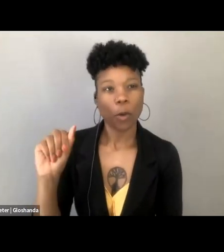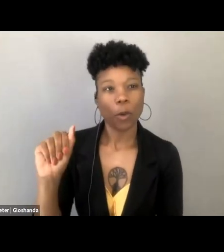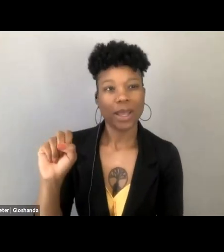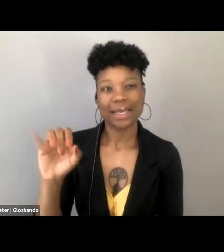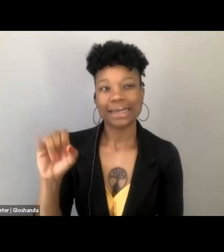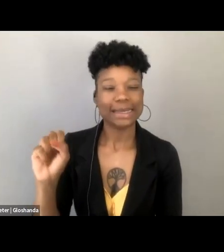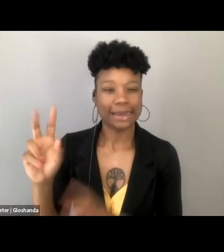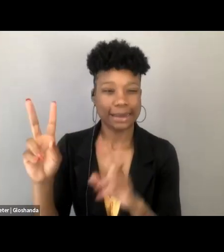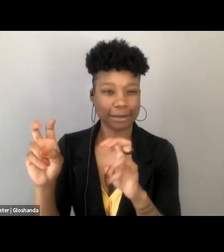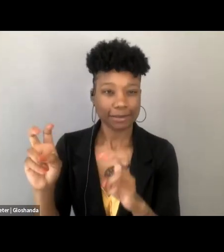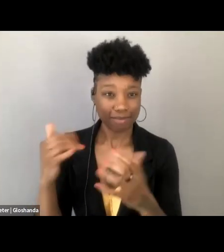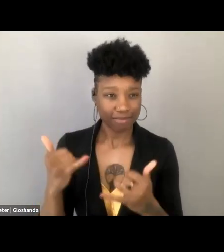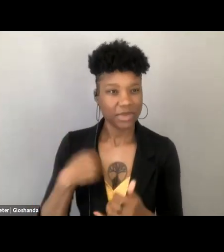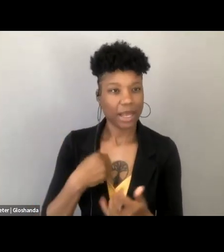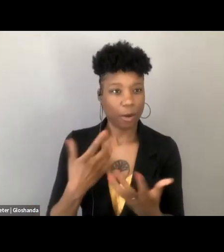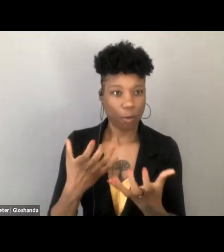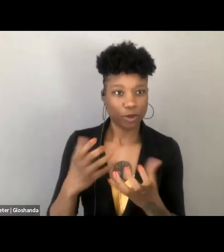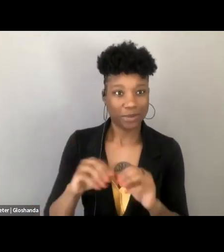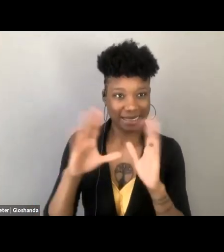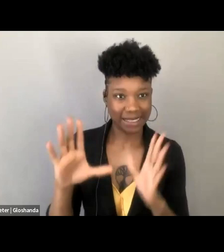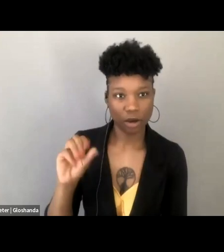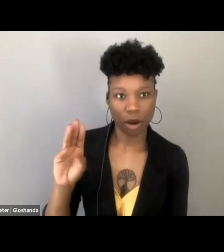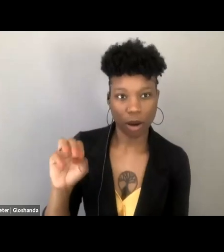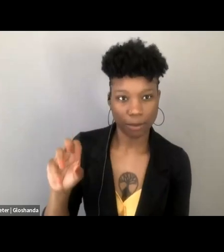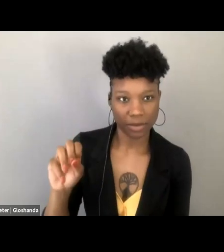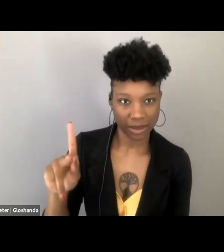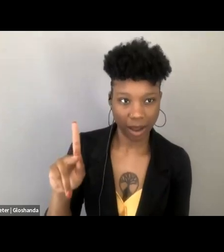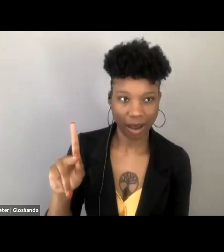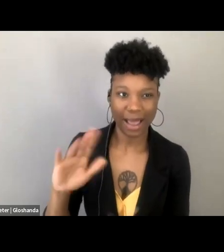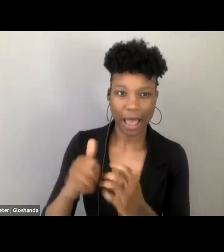might impact the present, I don't wanna make my starting point the 19th century,